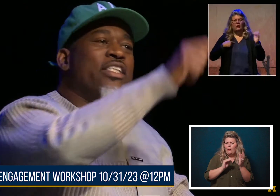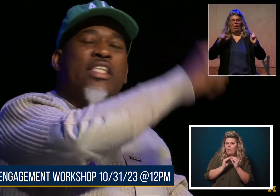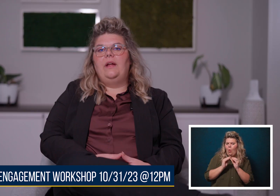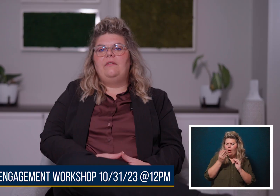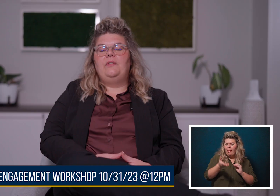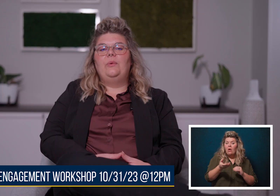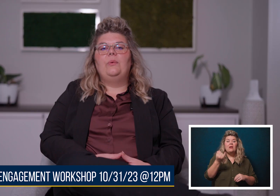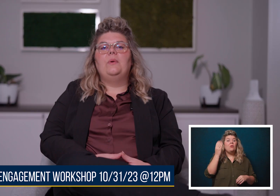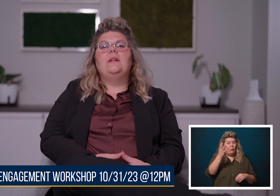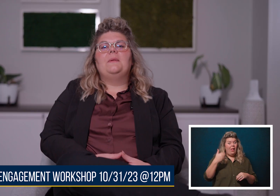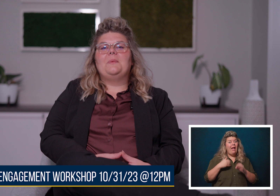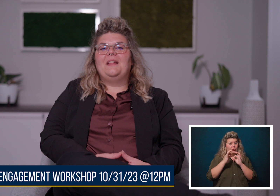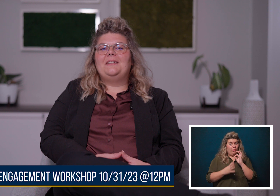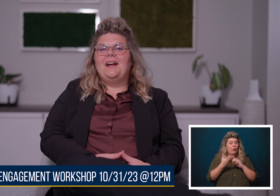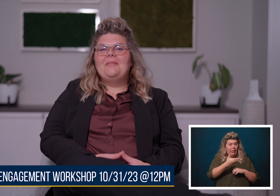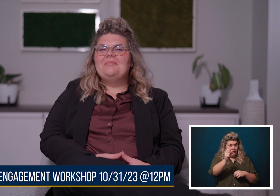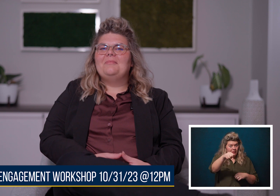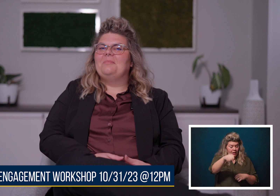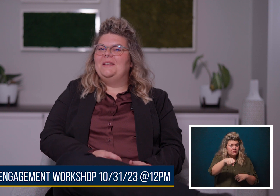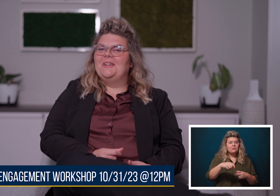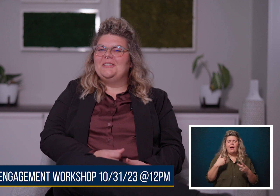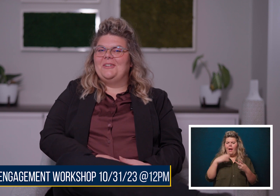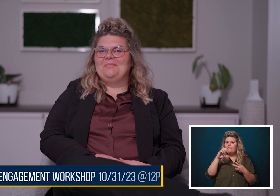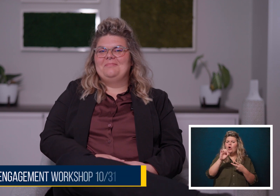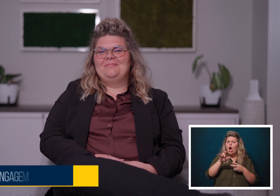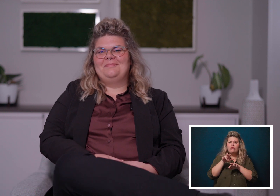So if you would like to come, please register.